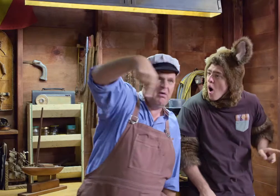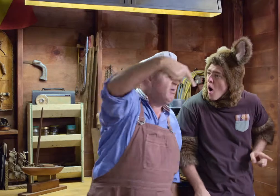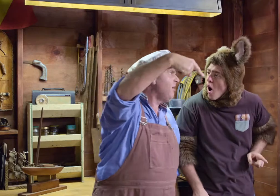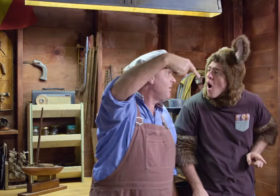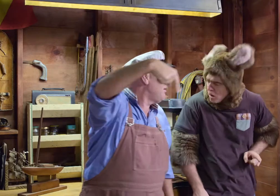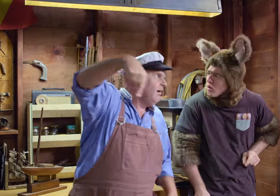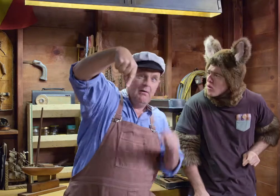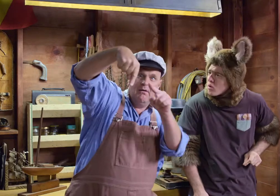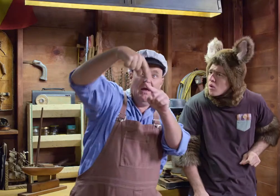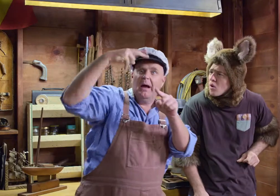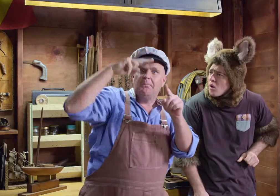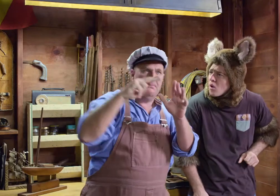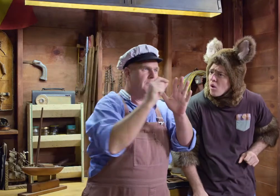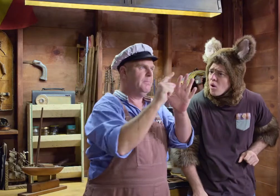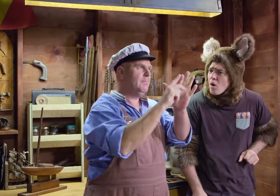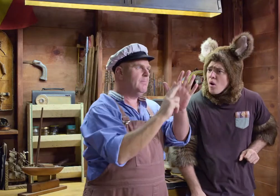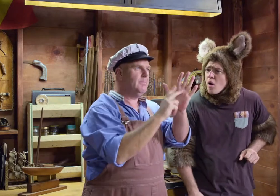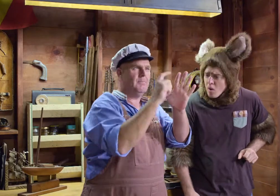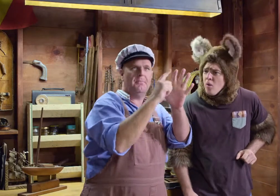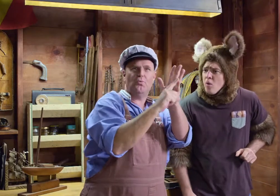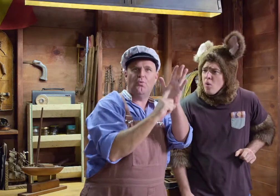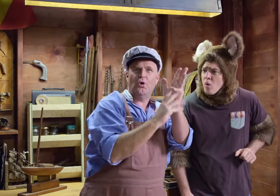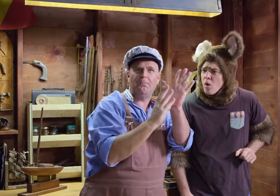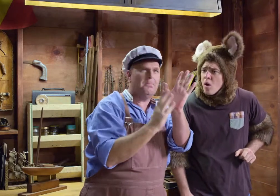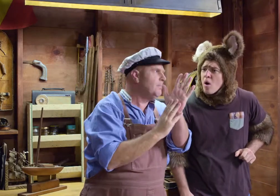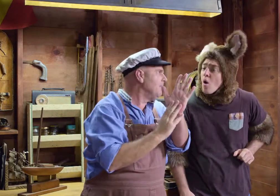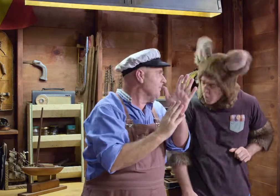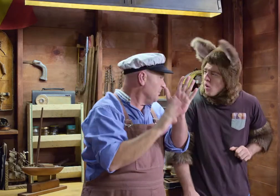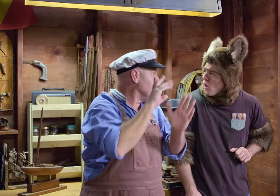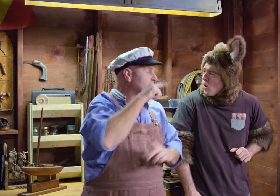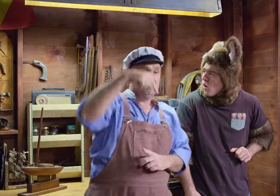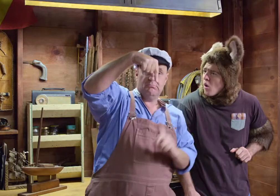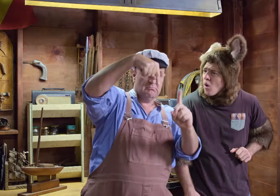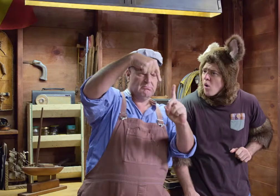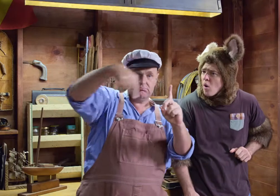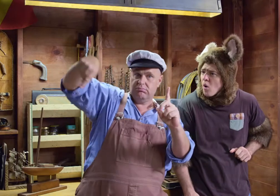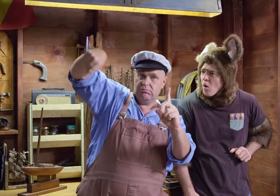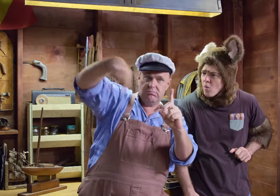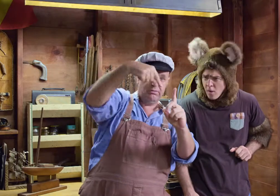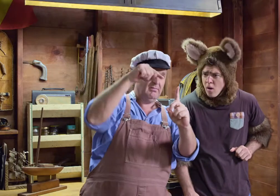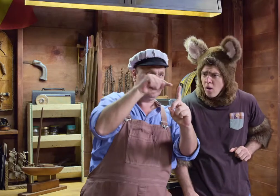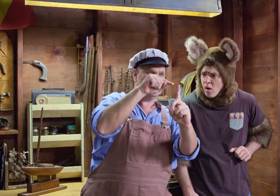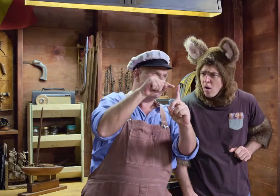That's called a pendulum. It swings back and forth, and every time it gets back to the start,